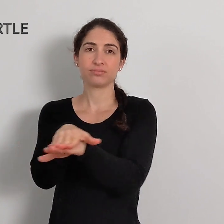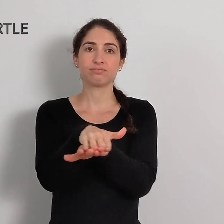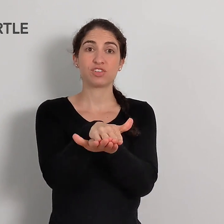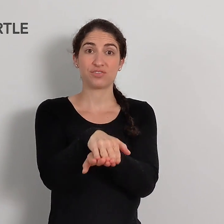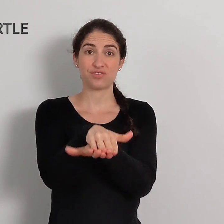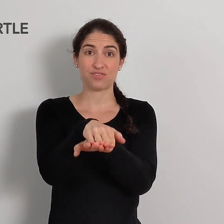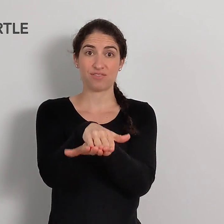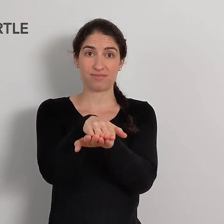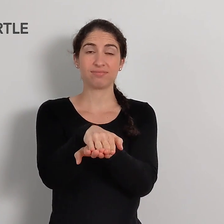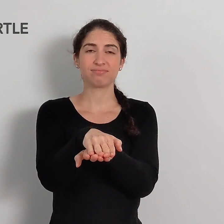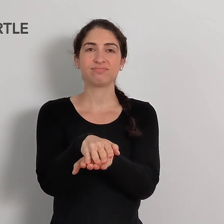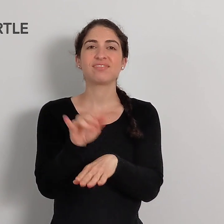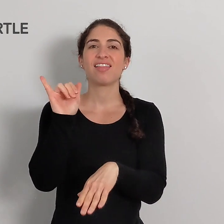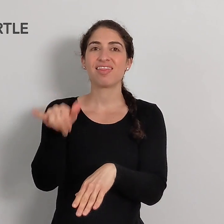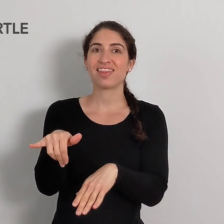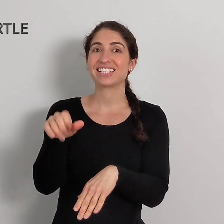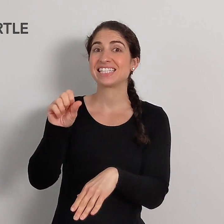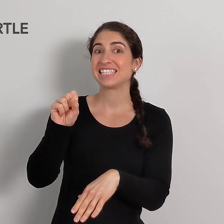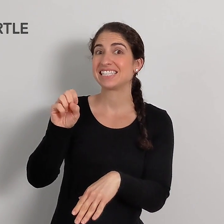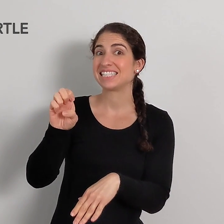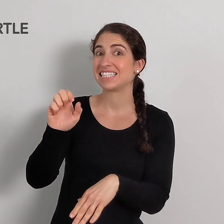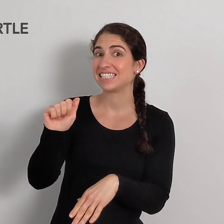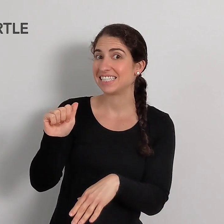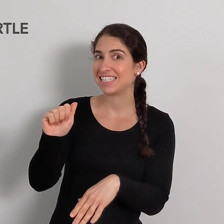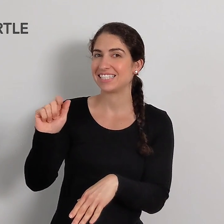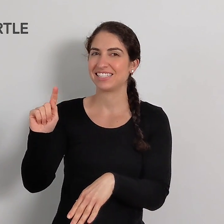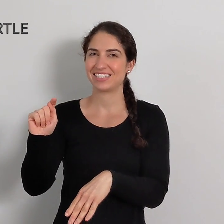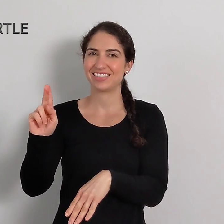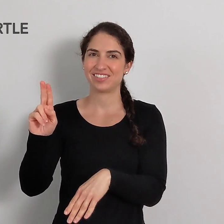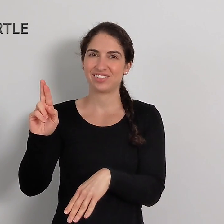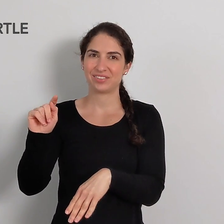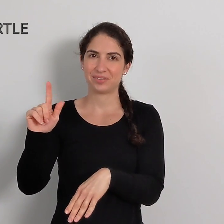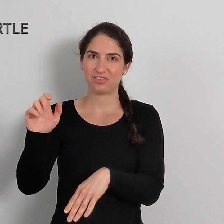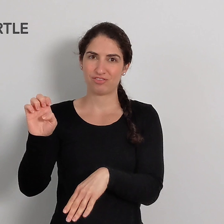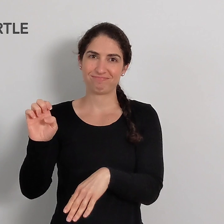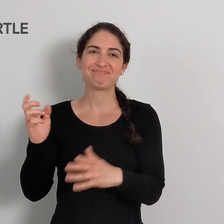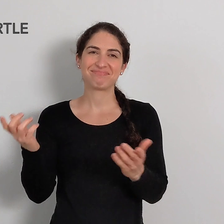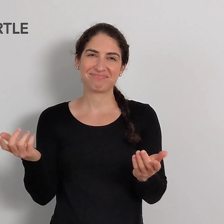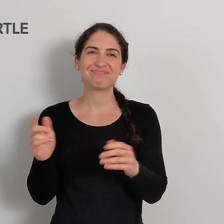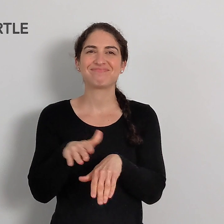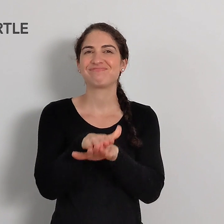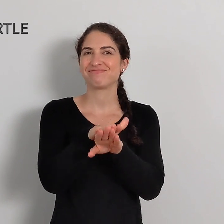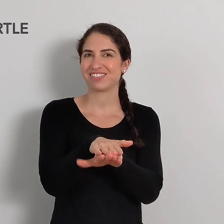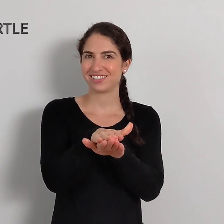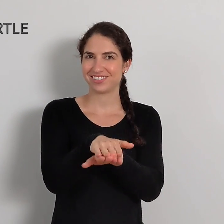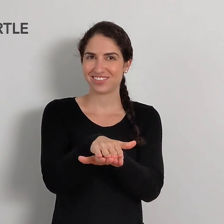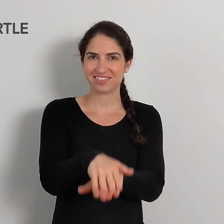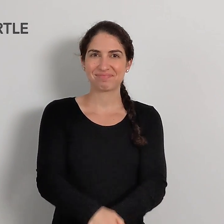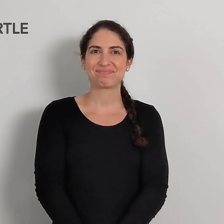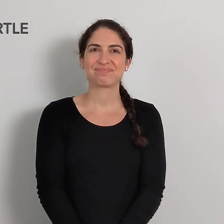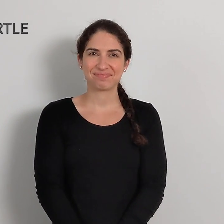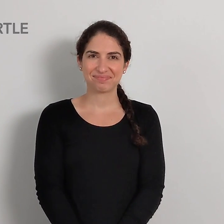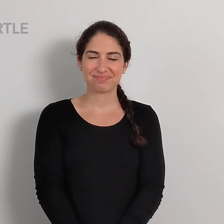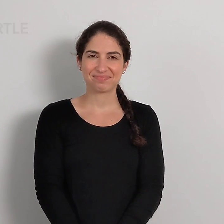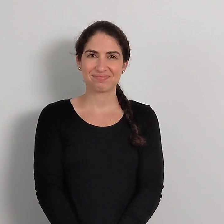Turtle-- that one is a sea turtle. SEA-TURTLE